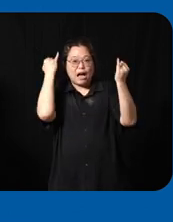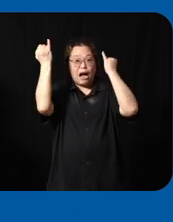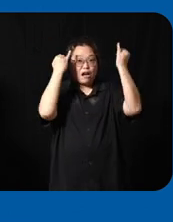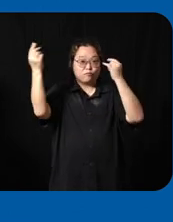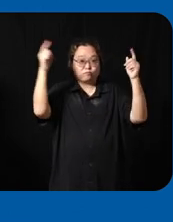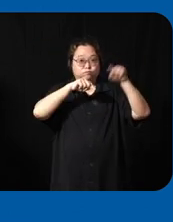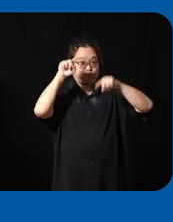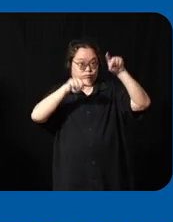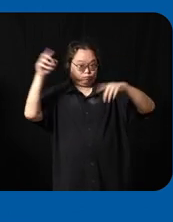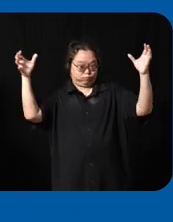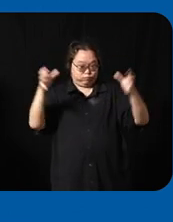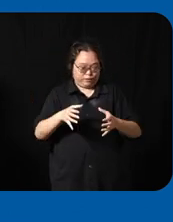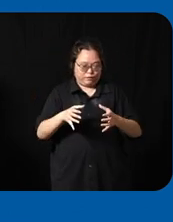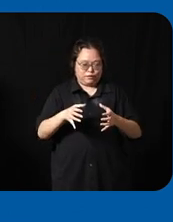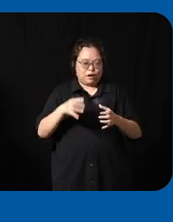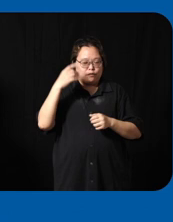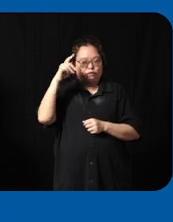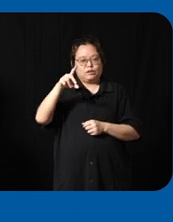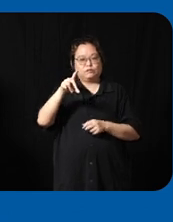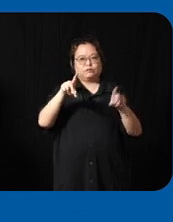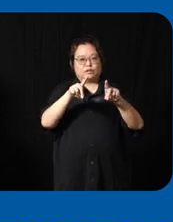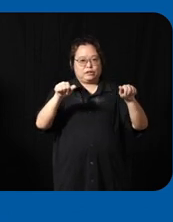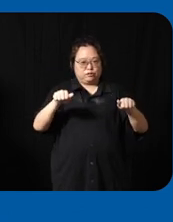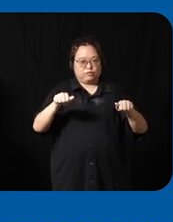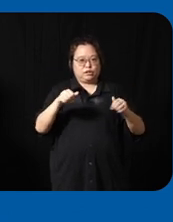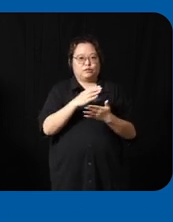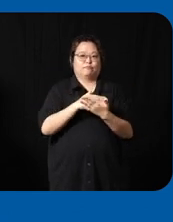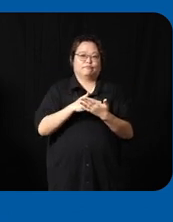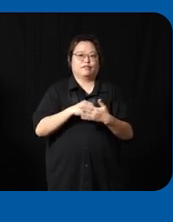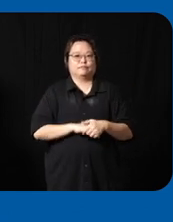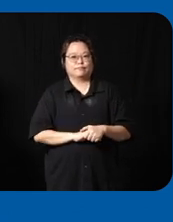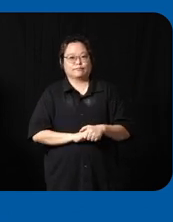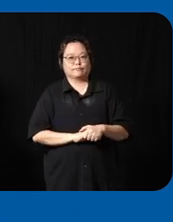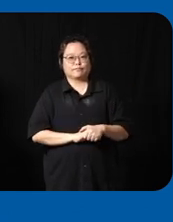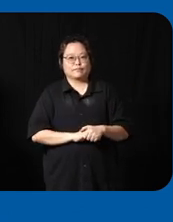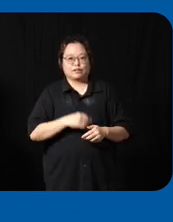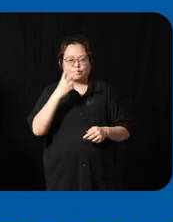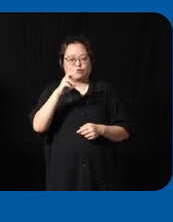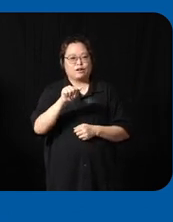contribute back to the disability sector yeah and you've also heard a lot just now from Elin that uh